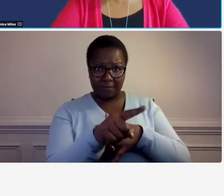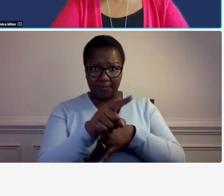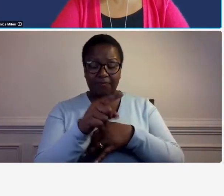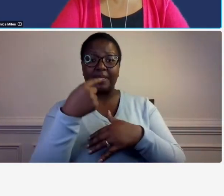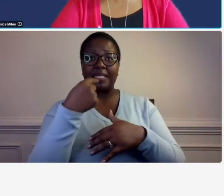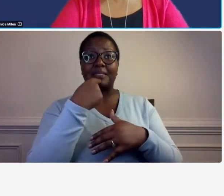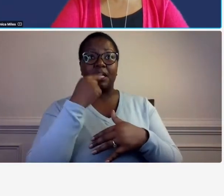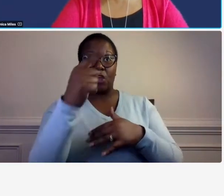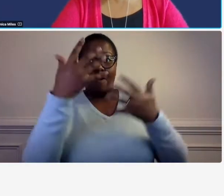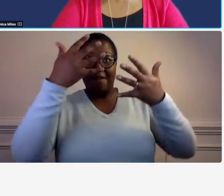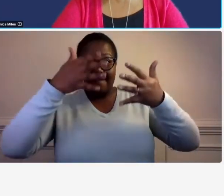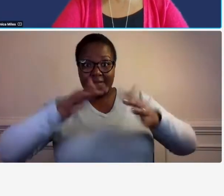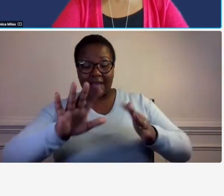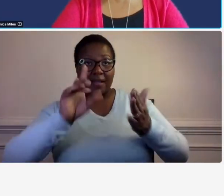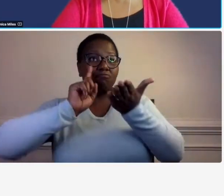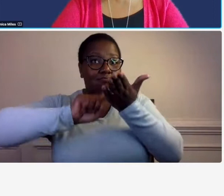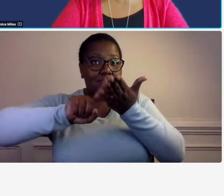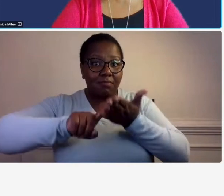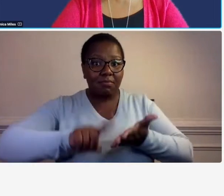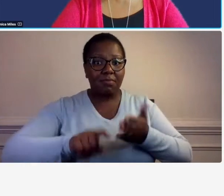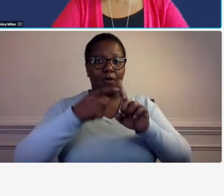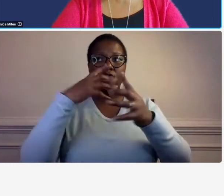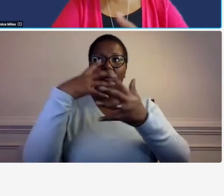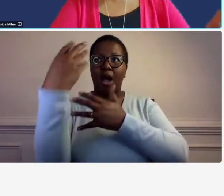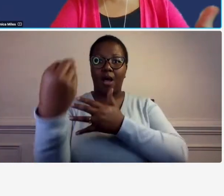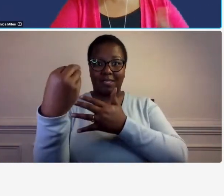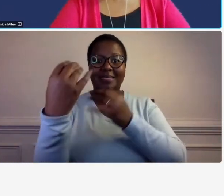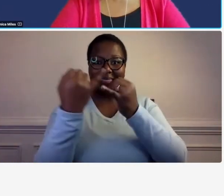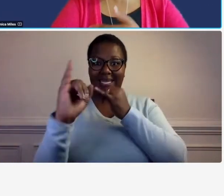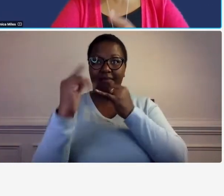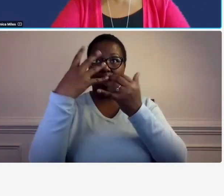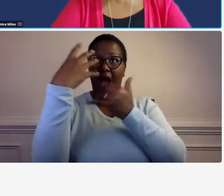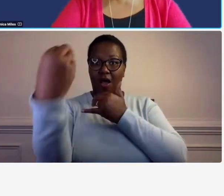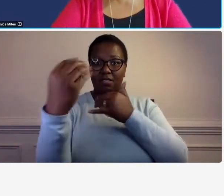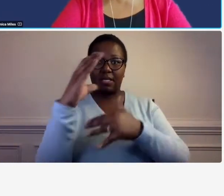um once you obtain an independent audit you are locked in so from that point you can't go